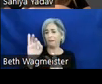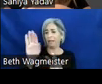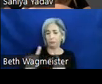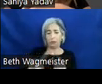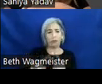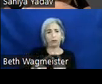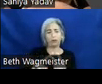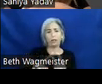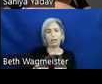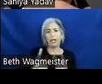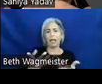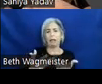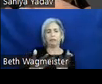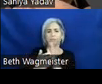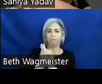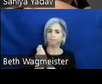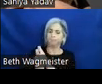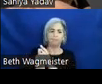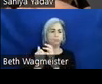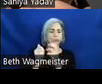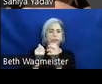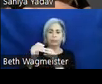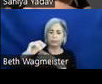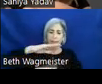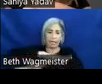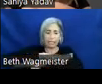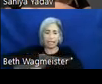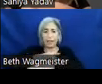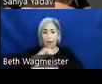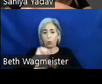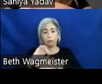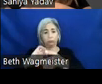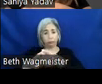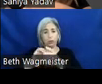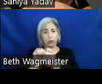and the robust desktop application that works well with keyboard only and switch-based navigation.